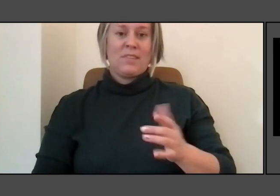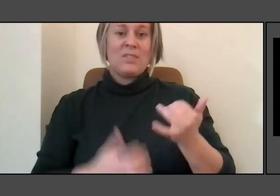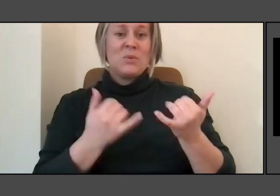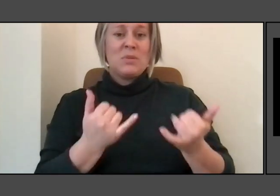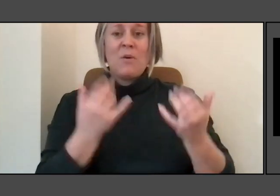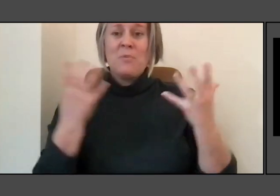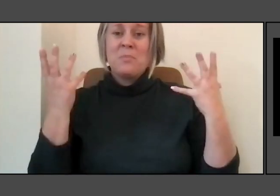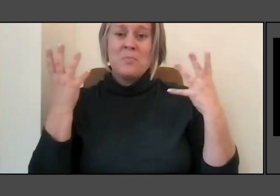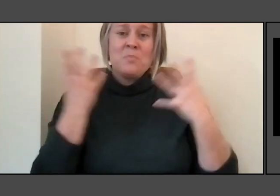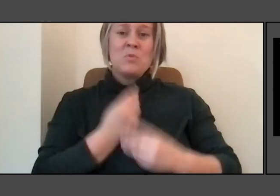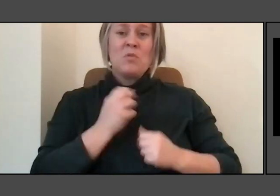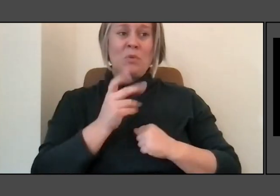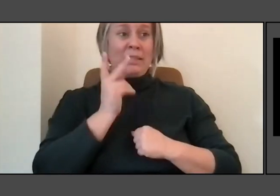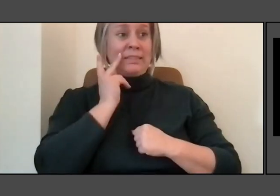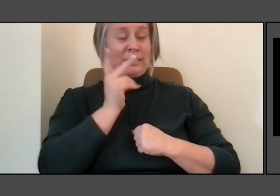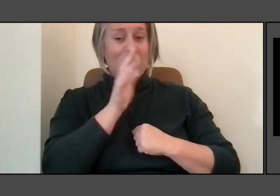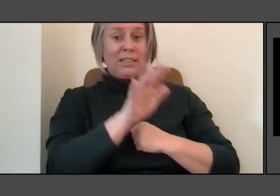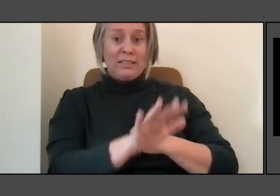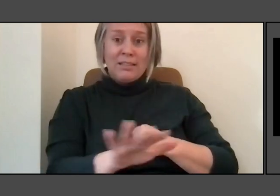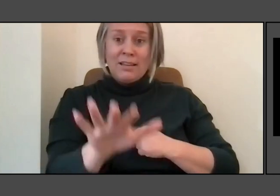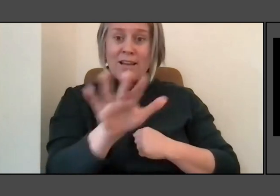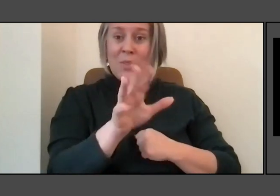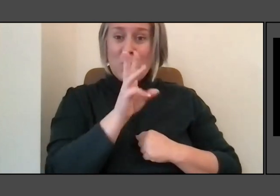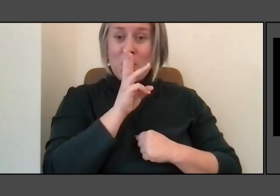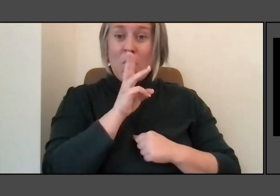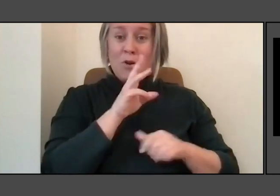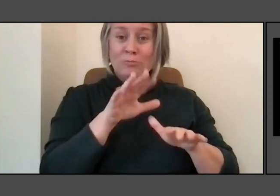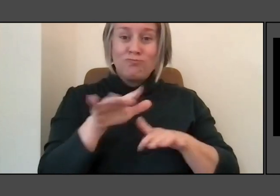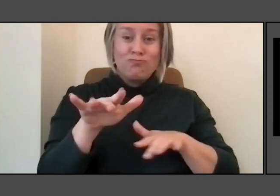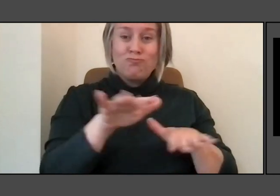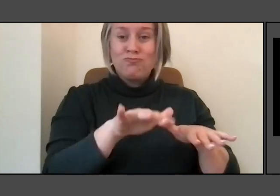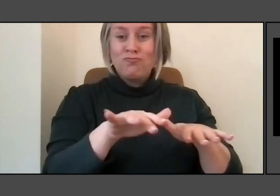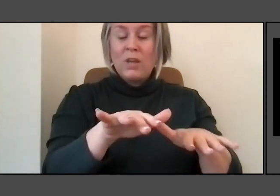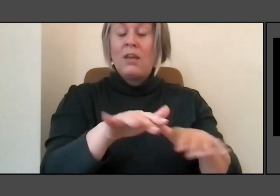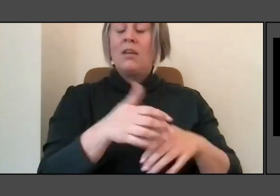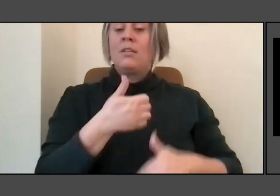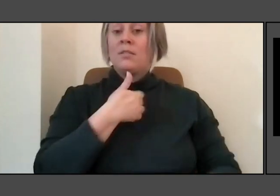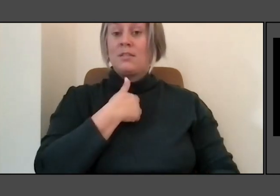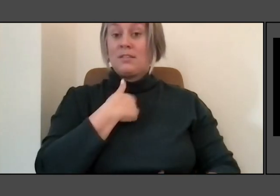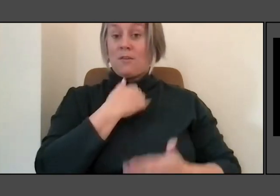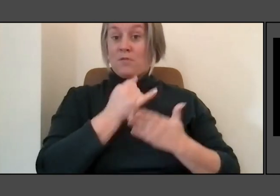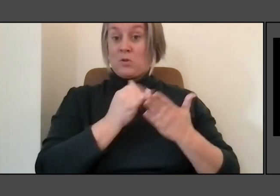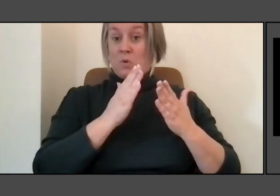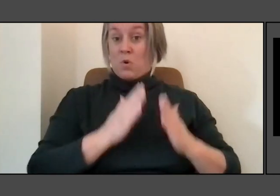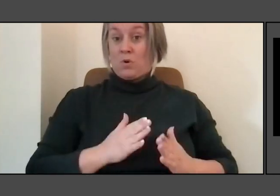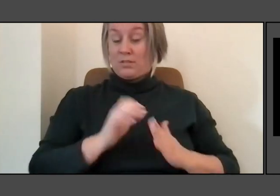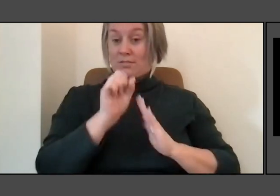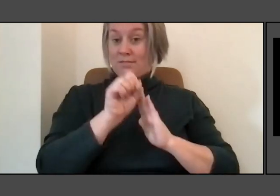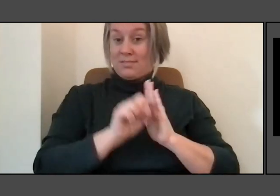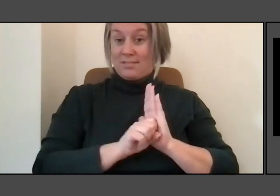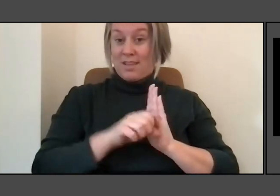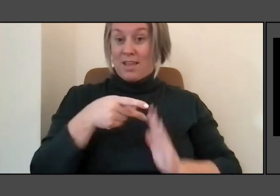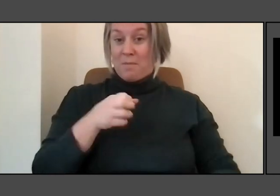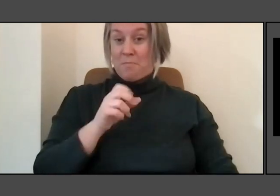and as an artist in a state park, in a national park, I didn't want to leave necessarily an artwork.